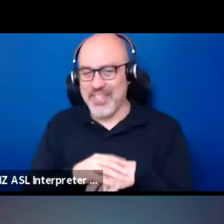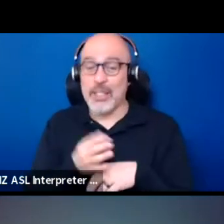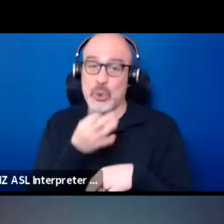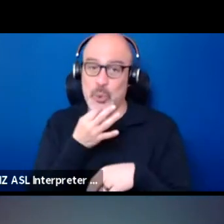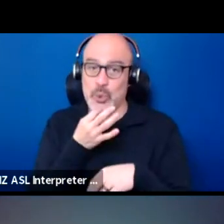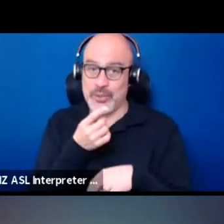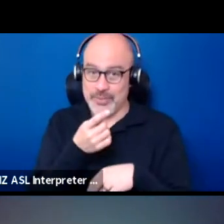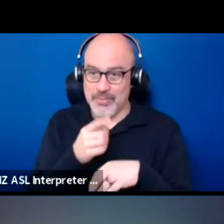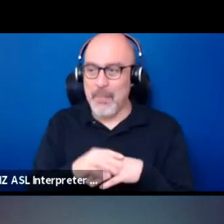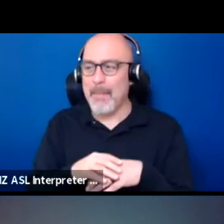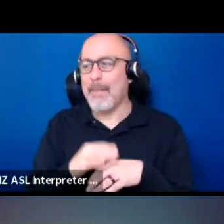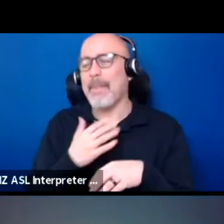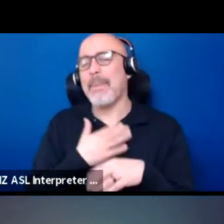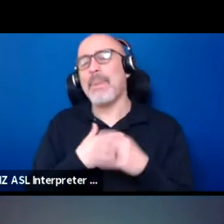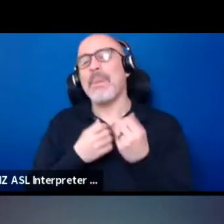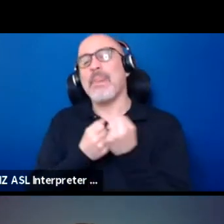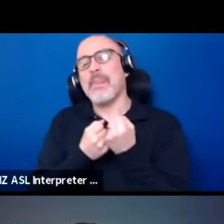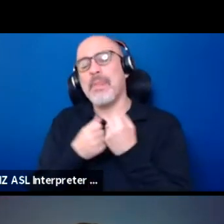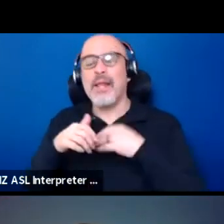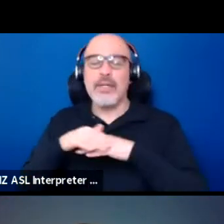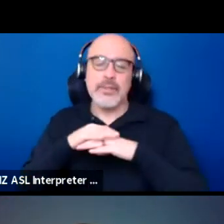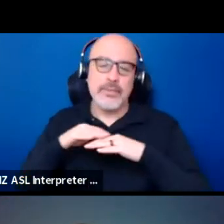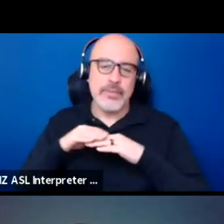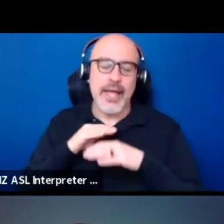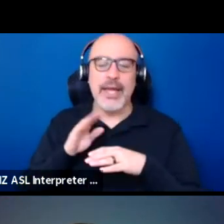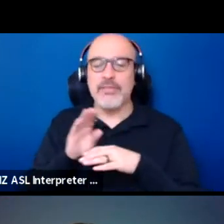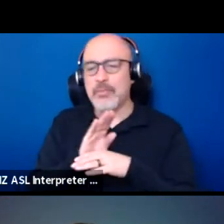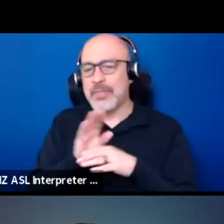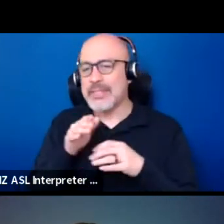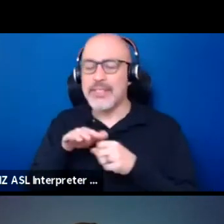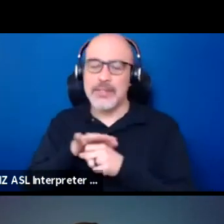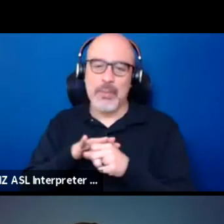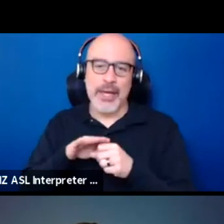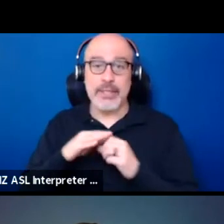Let's please support native spaces, support native businesses, especially as the holidays come up